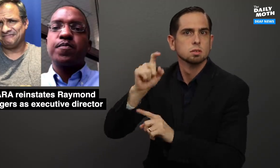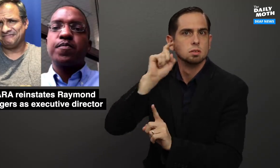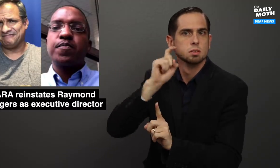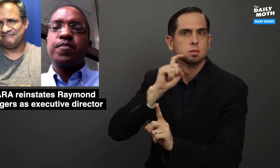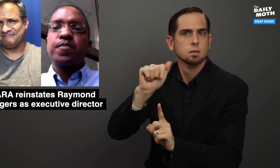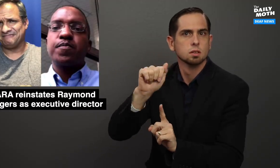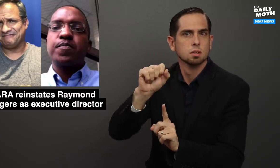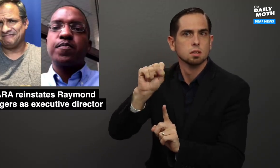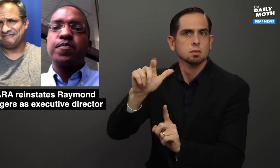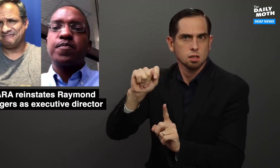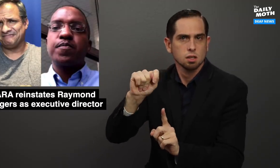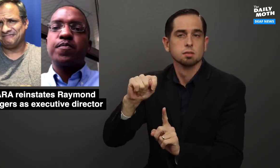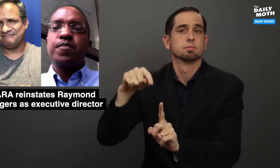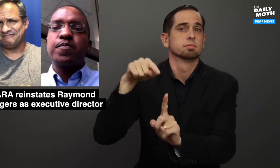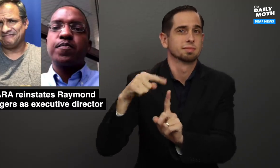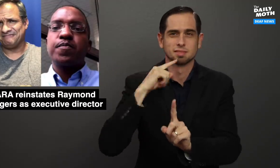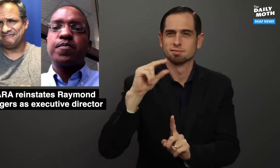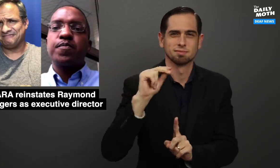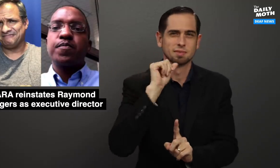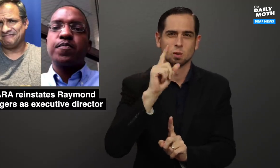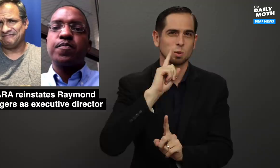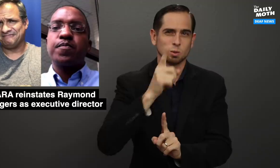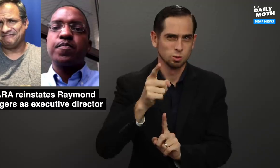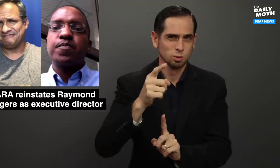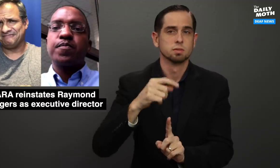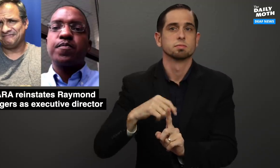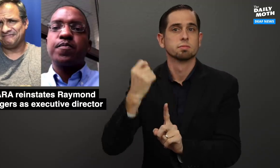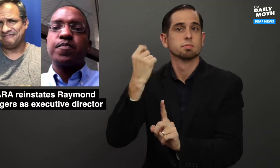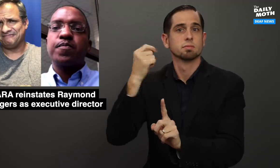of sexual assault, which he has denied,